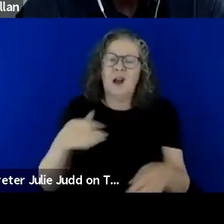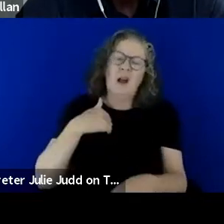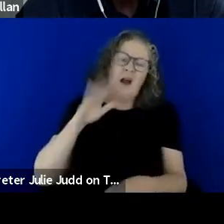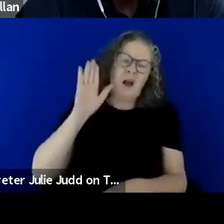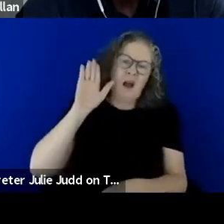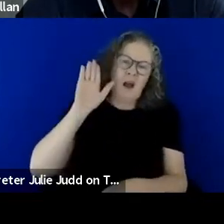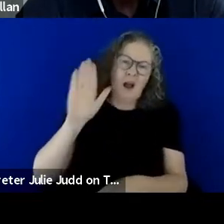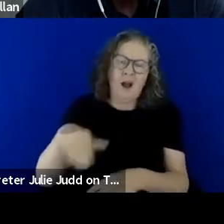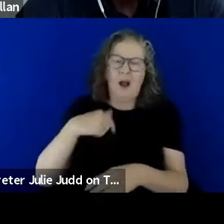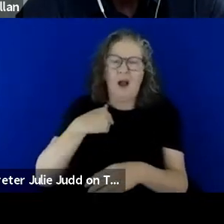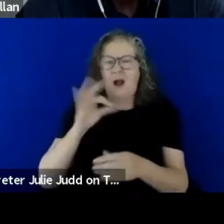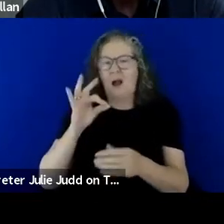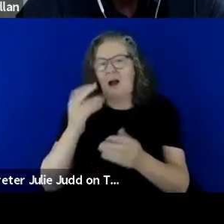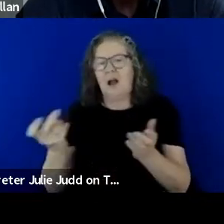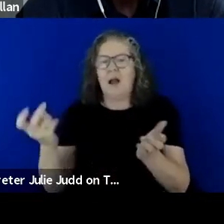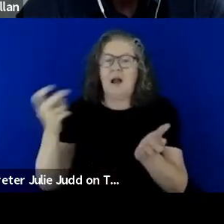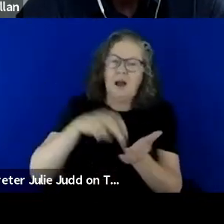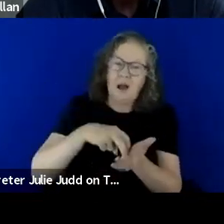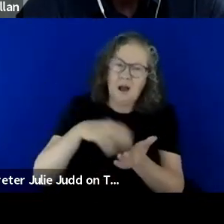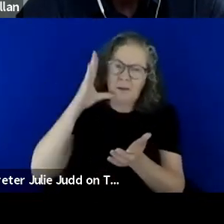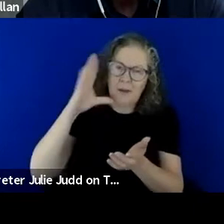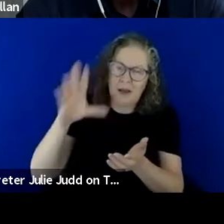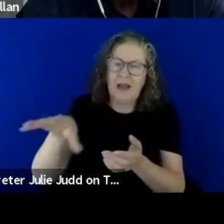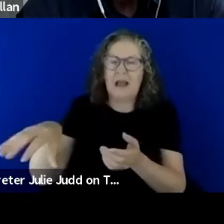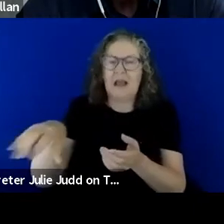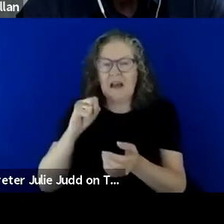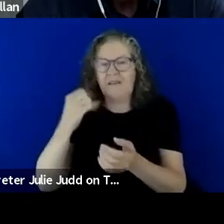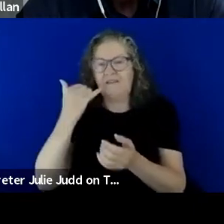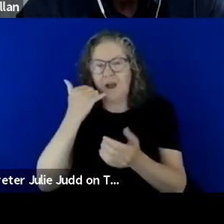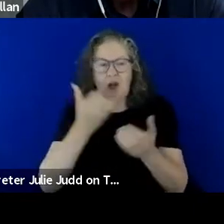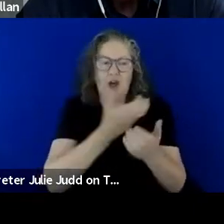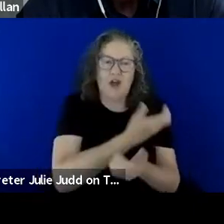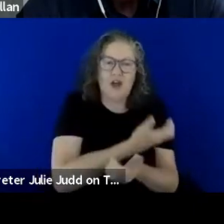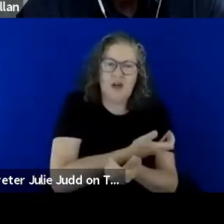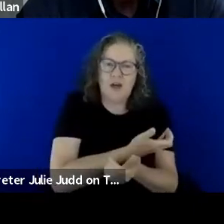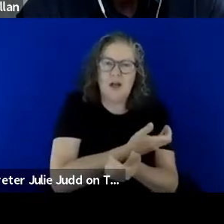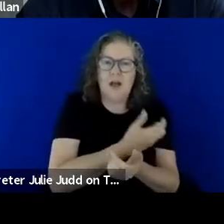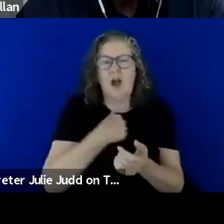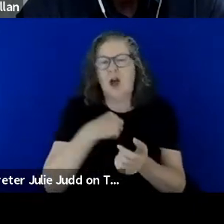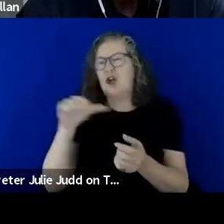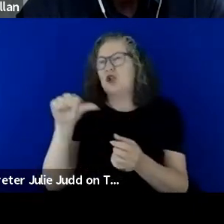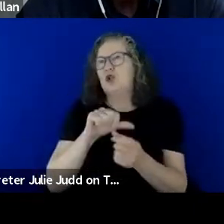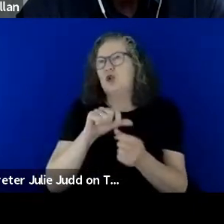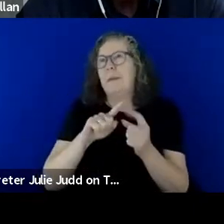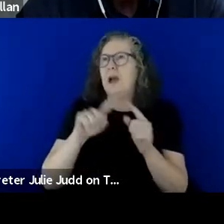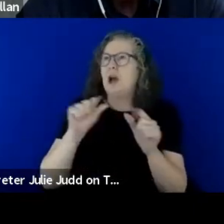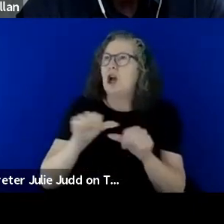get out of bed and grab it and I should be okay I shouldn't need it that night but